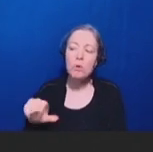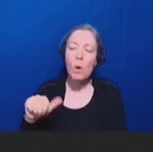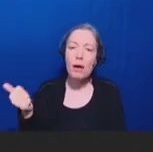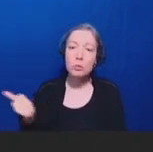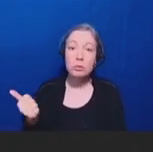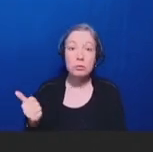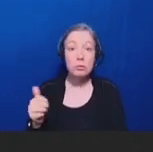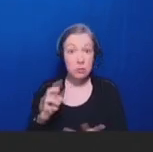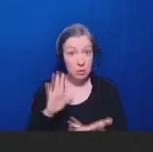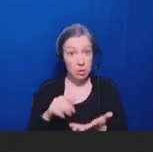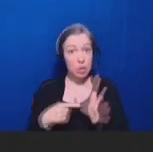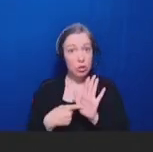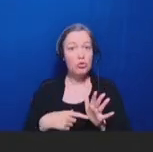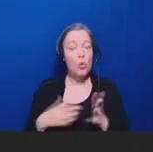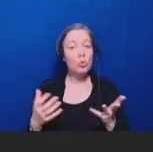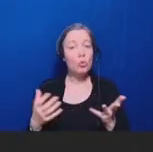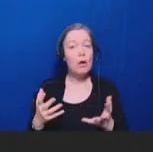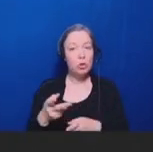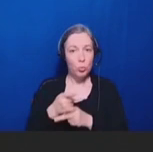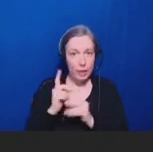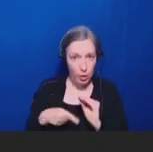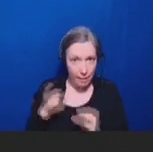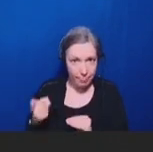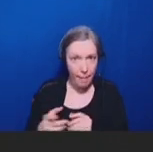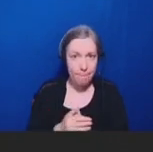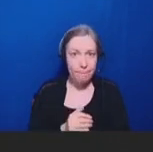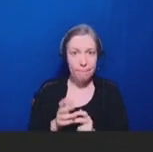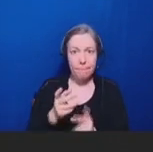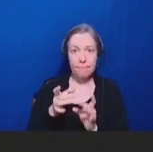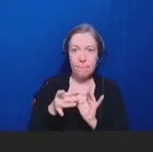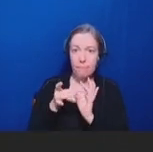them and in relationship with them. And I think it would be less likely to produce kind